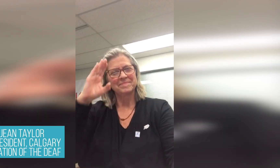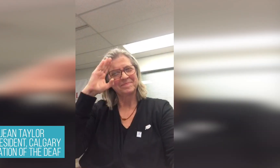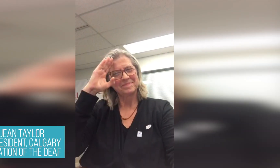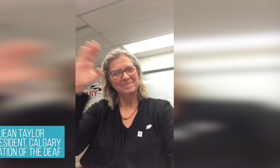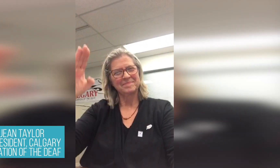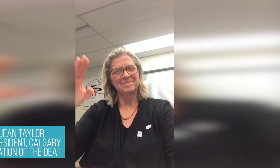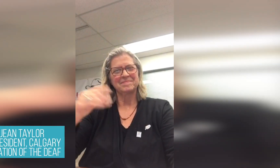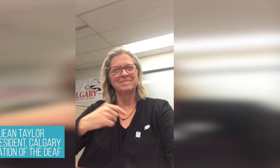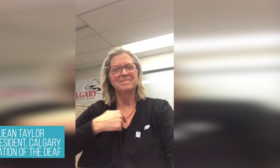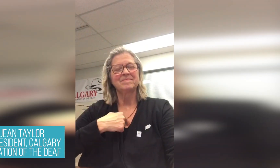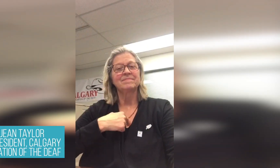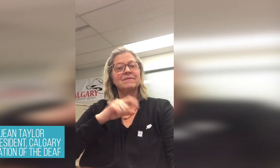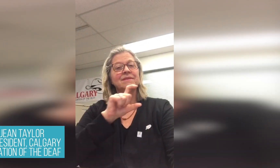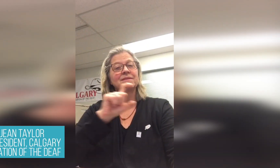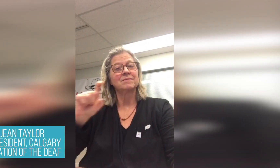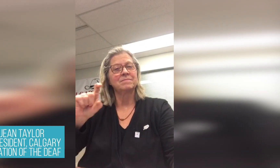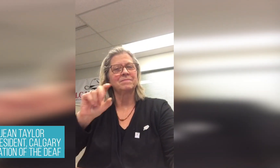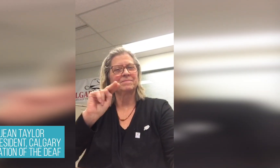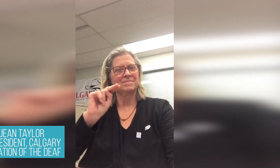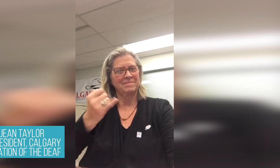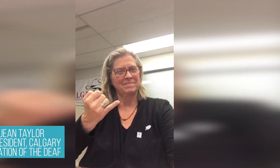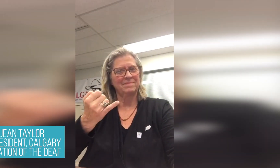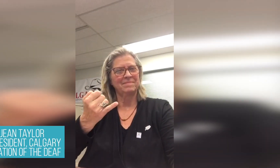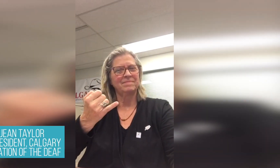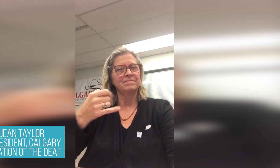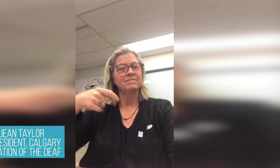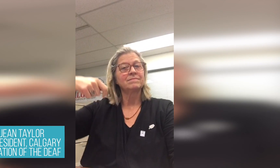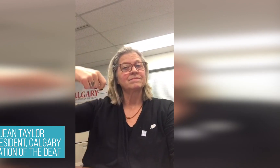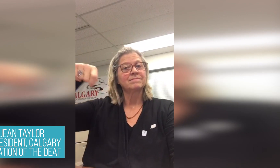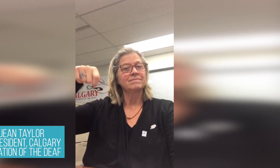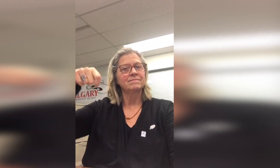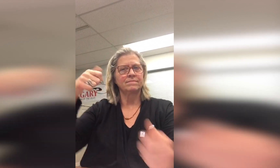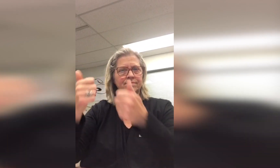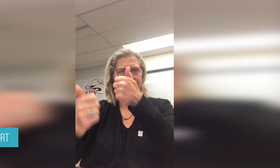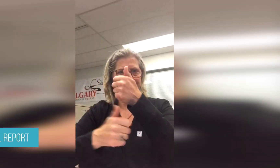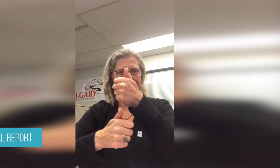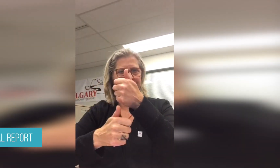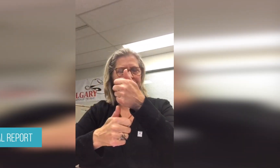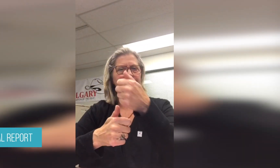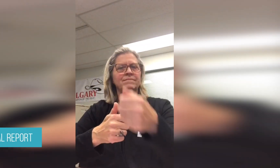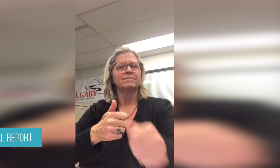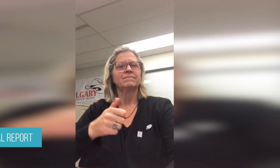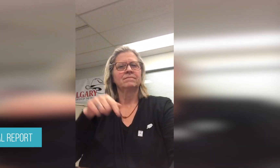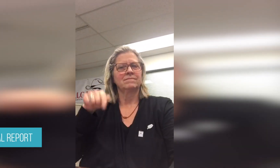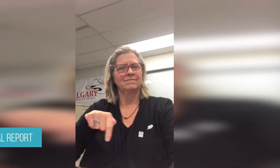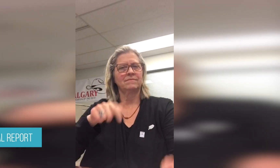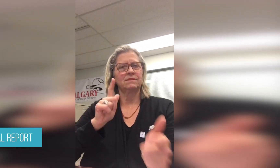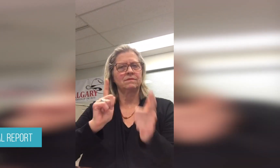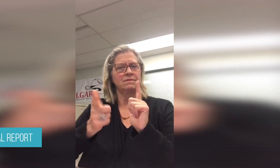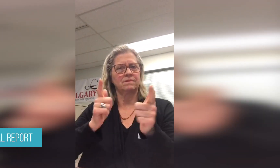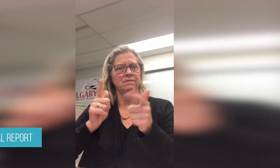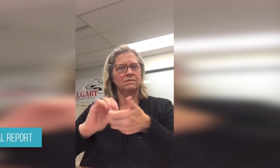Hello, my name is NJ, Vice President of the Calgary